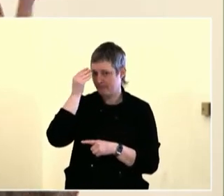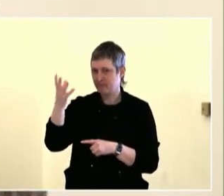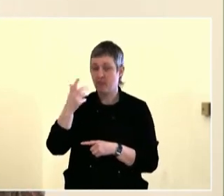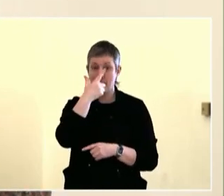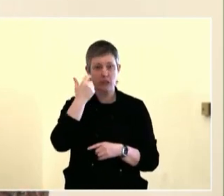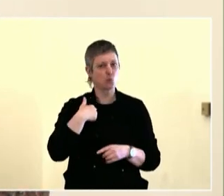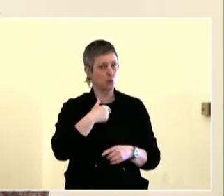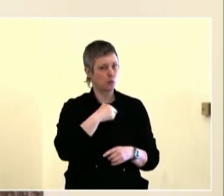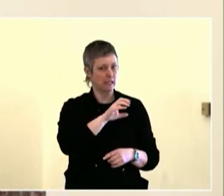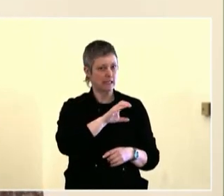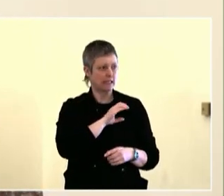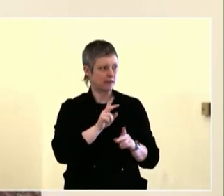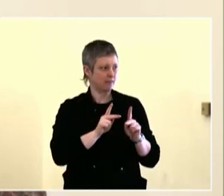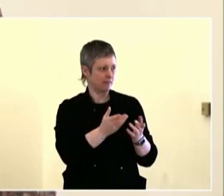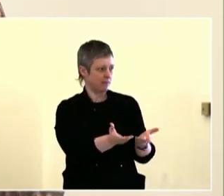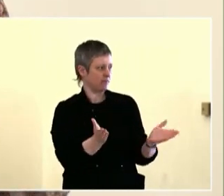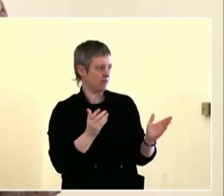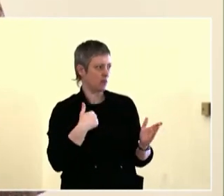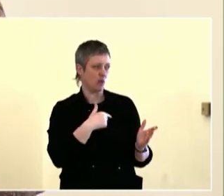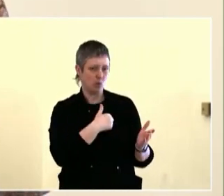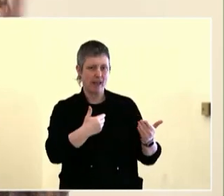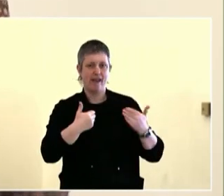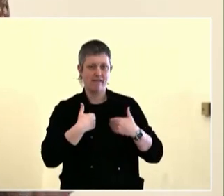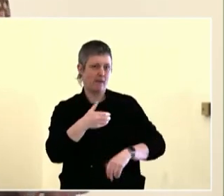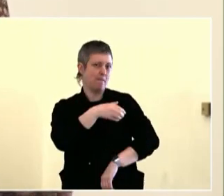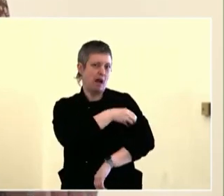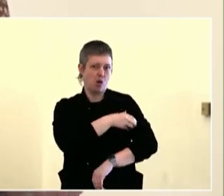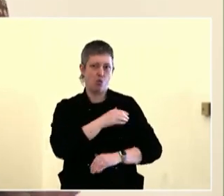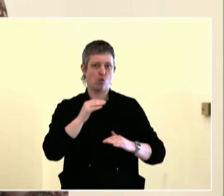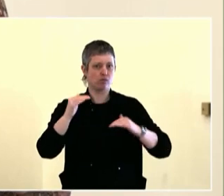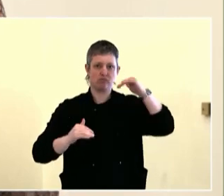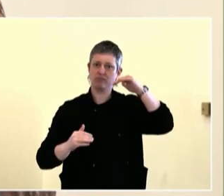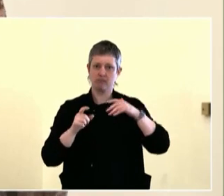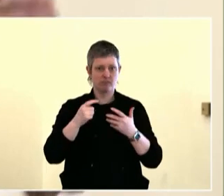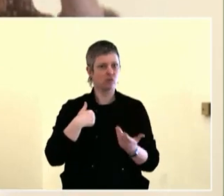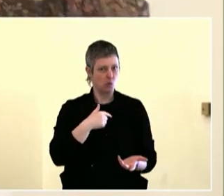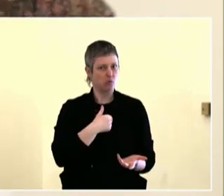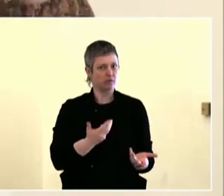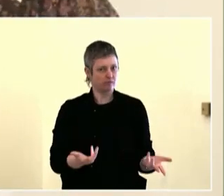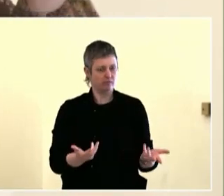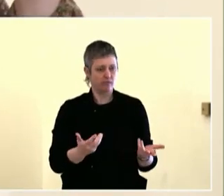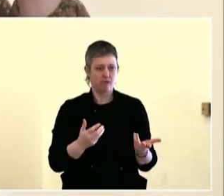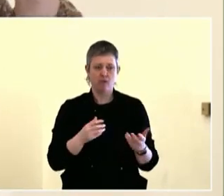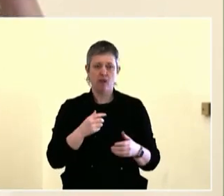Community and class solidarity, and we also talked a lot about